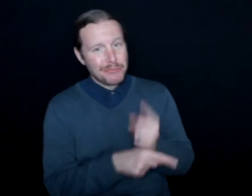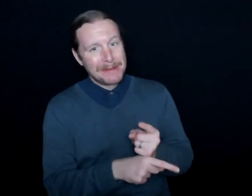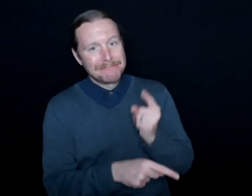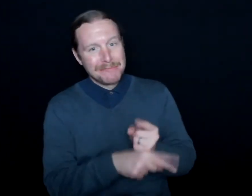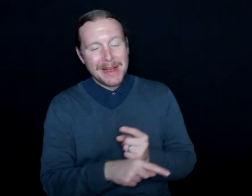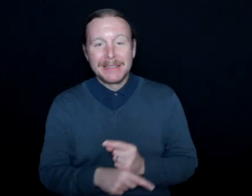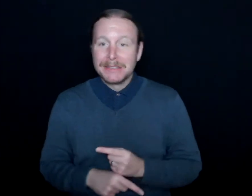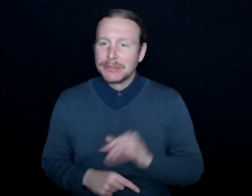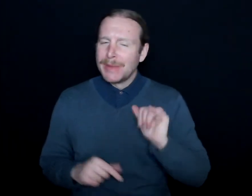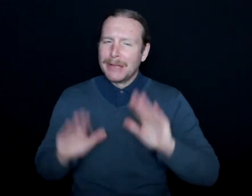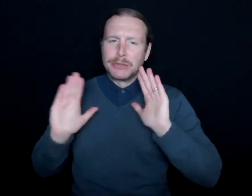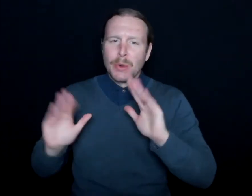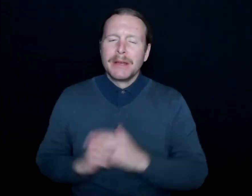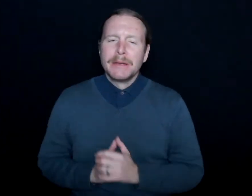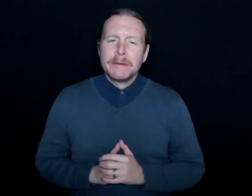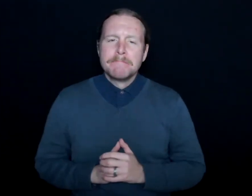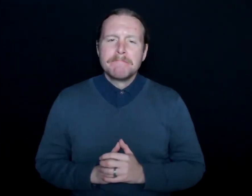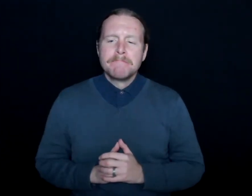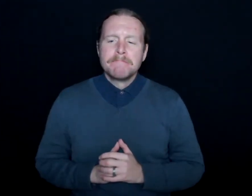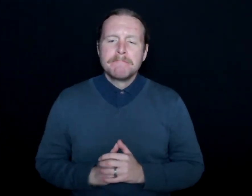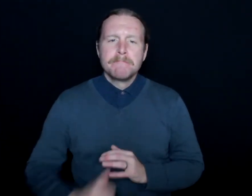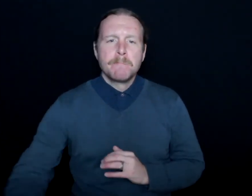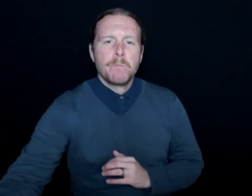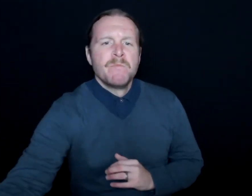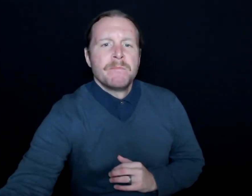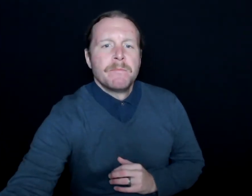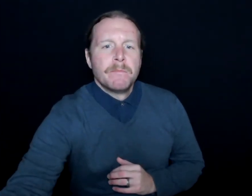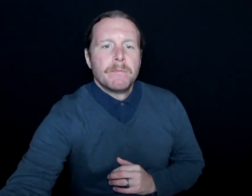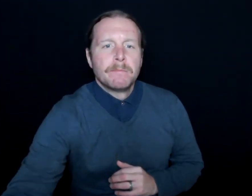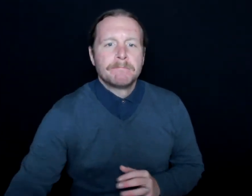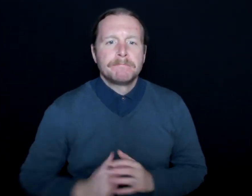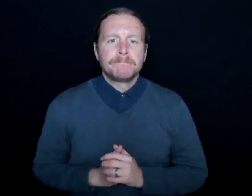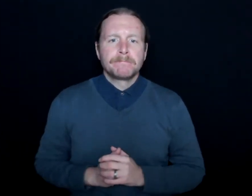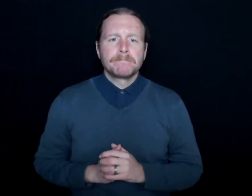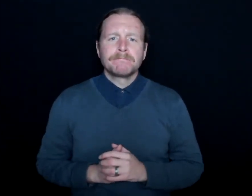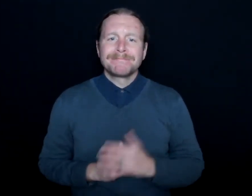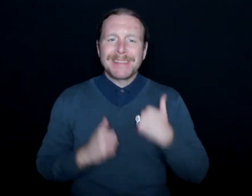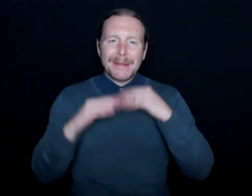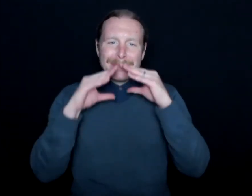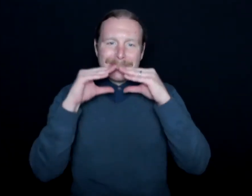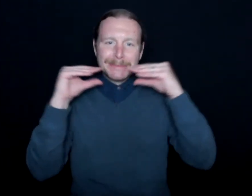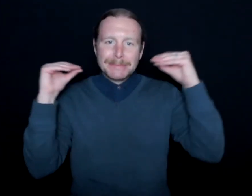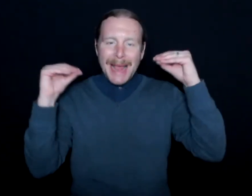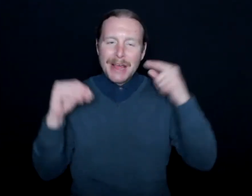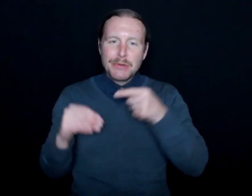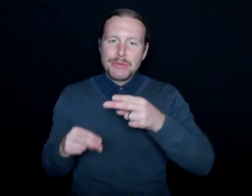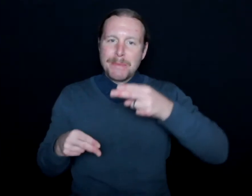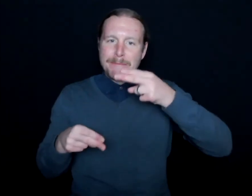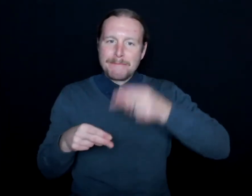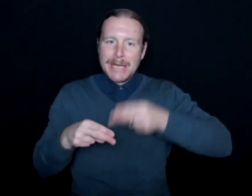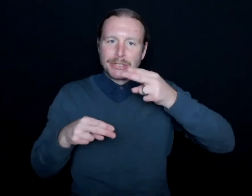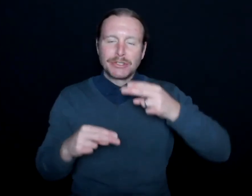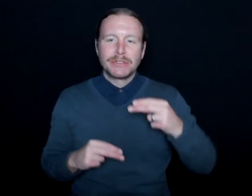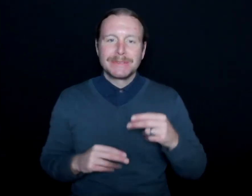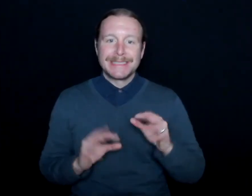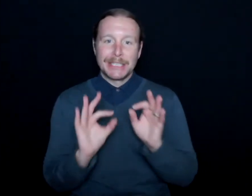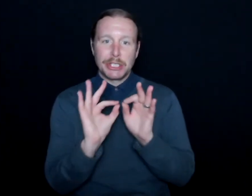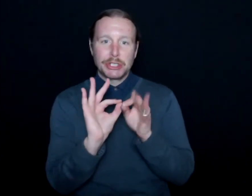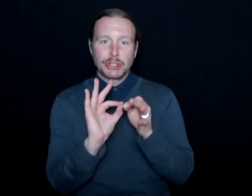So that's great. I was smiling when you mentioned interpreting concerts.